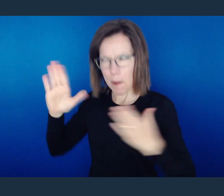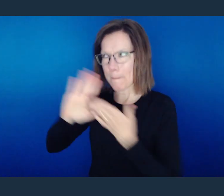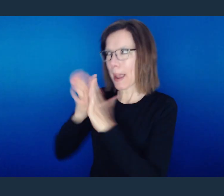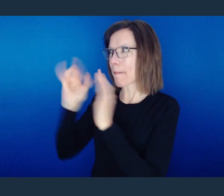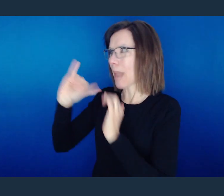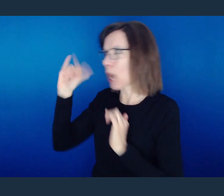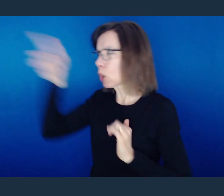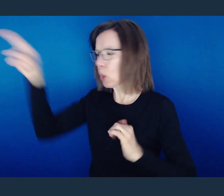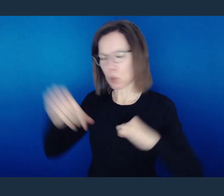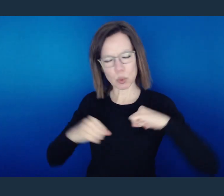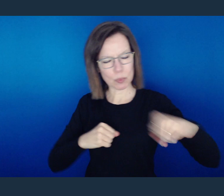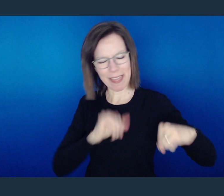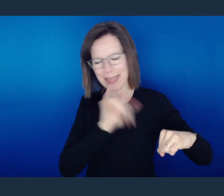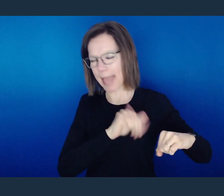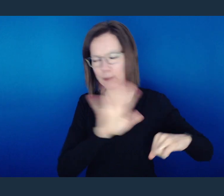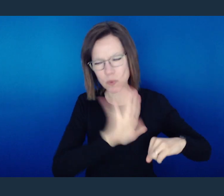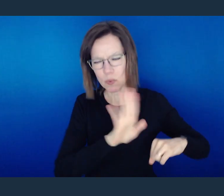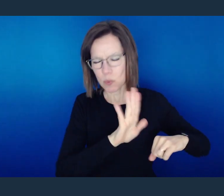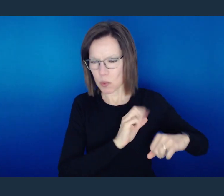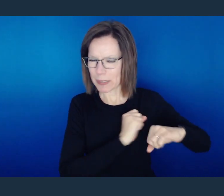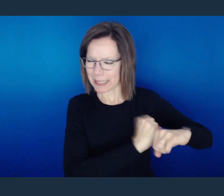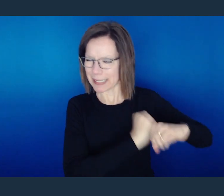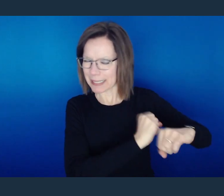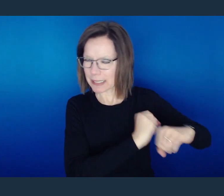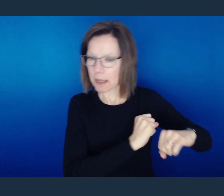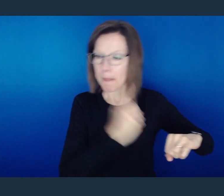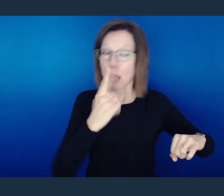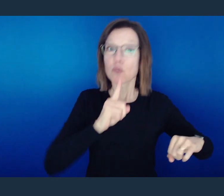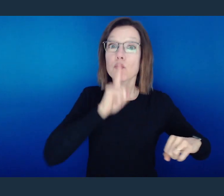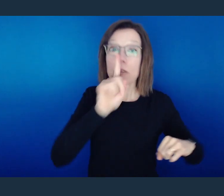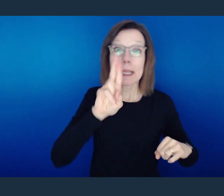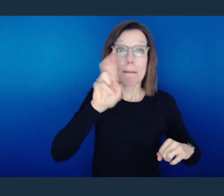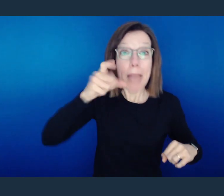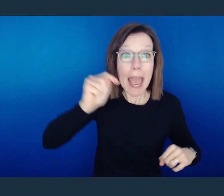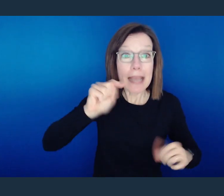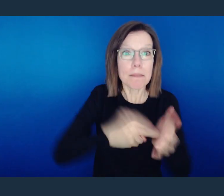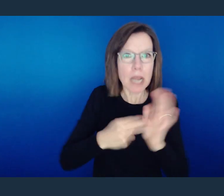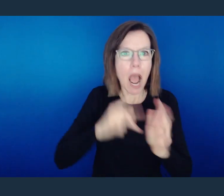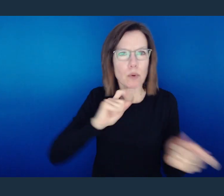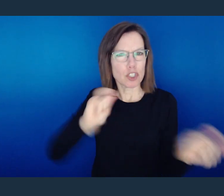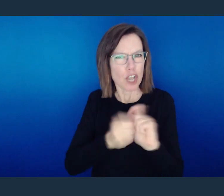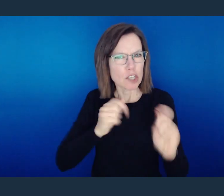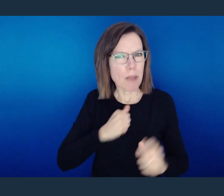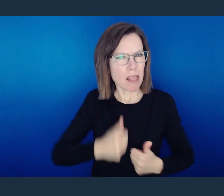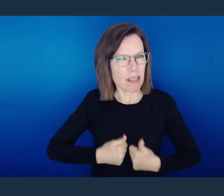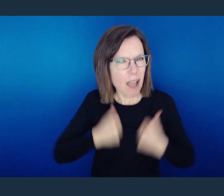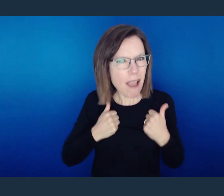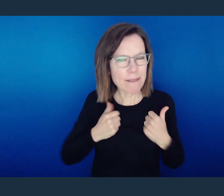fight and struggle to be more like Christ, because true repentance will lead to life change!